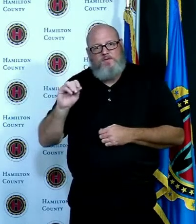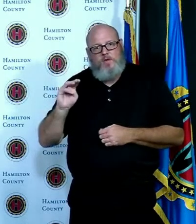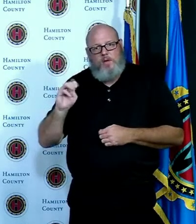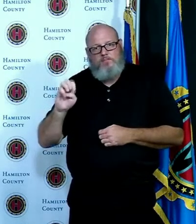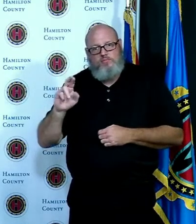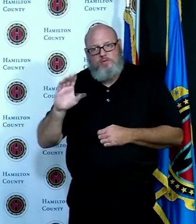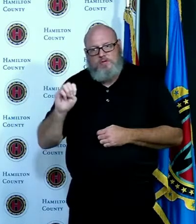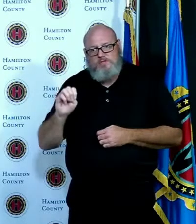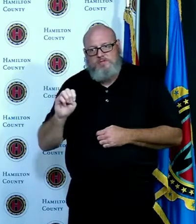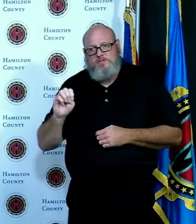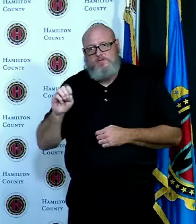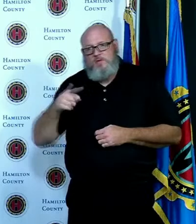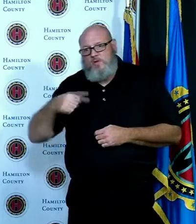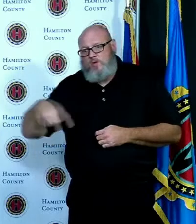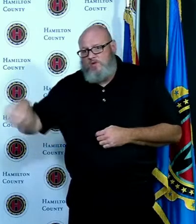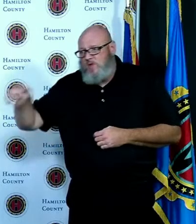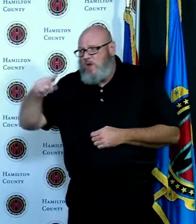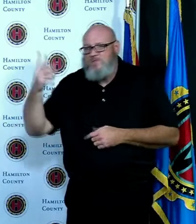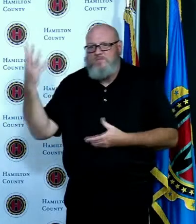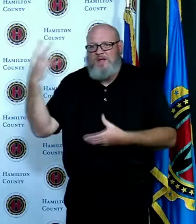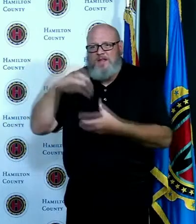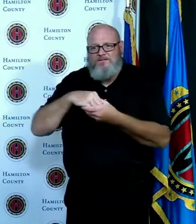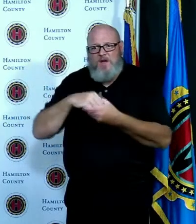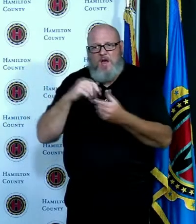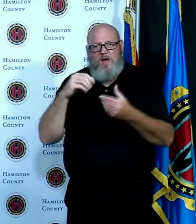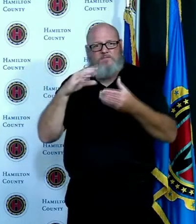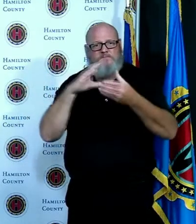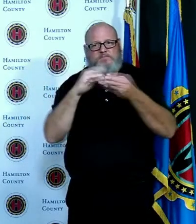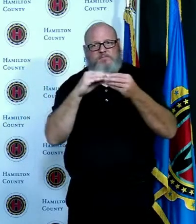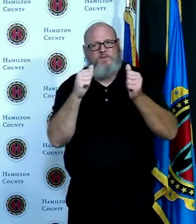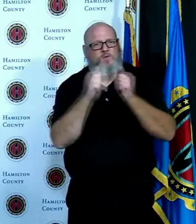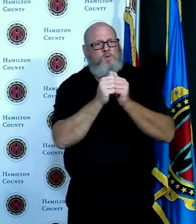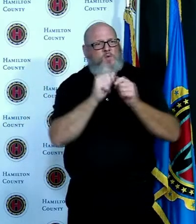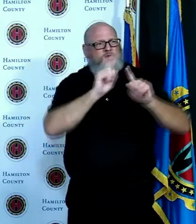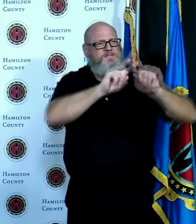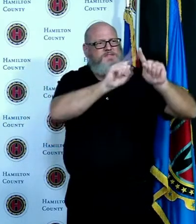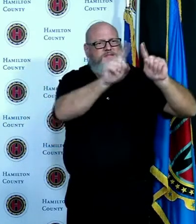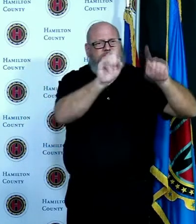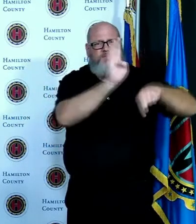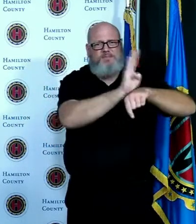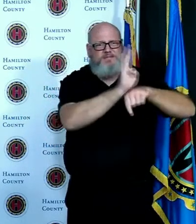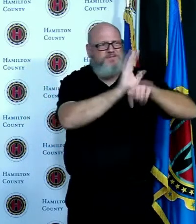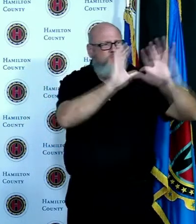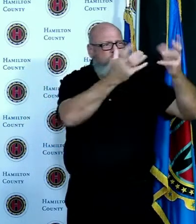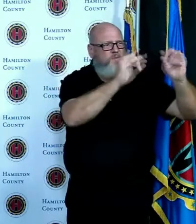much about how can we continue to work together to tamp down the curve as it was anything else